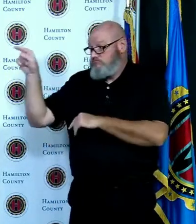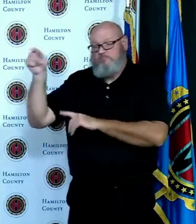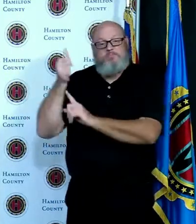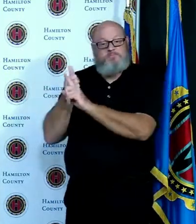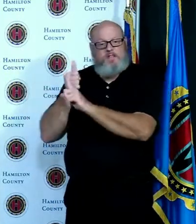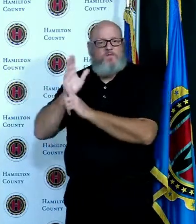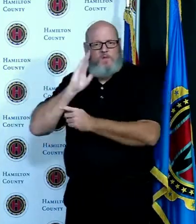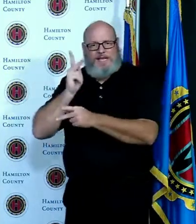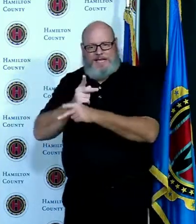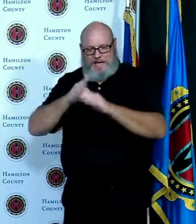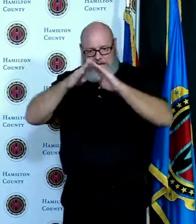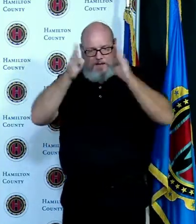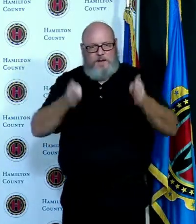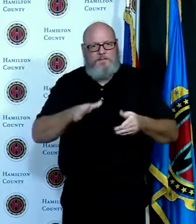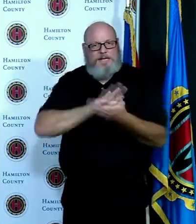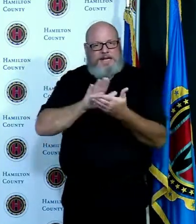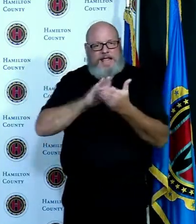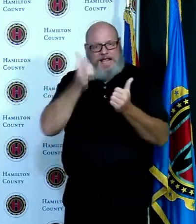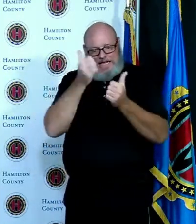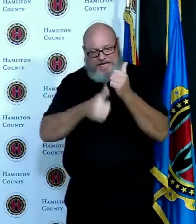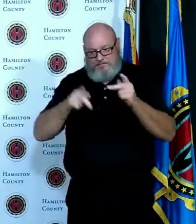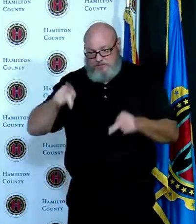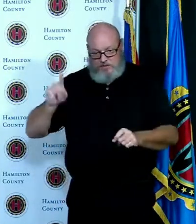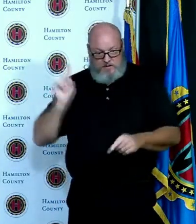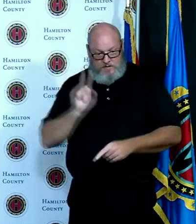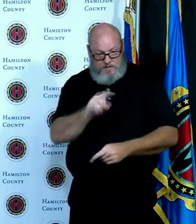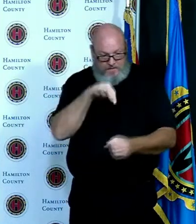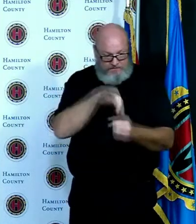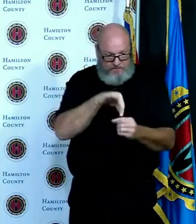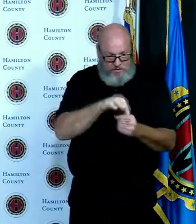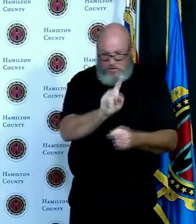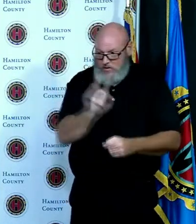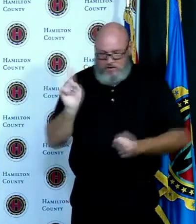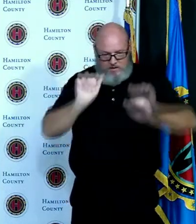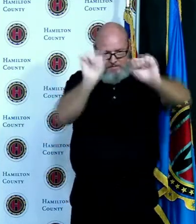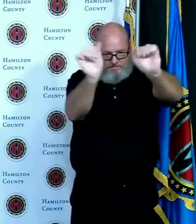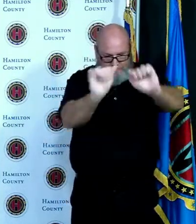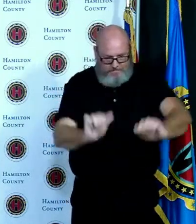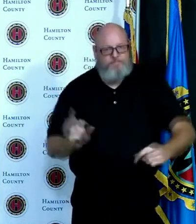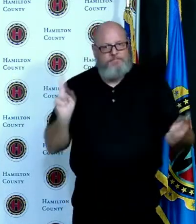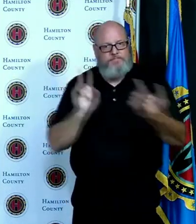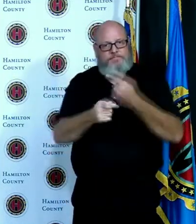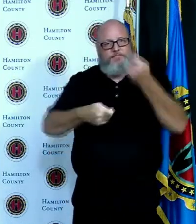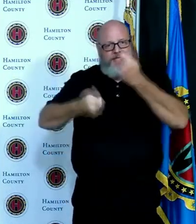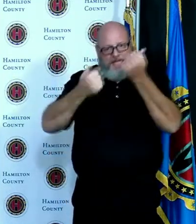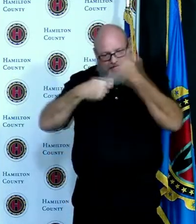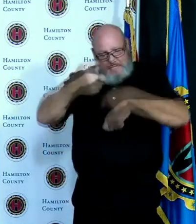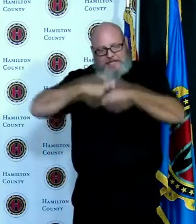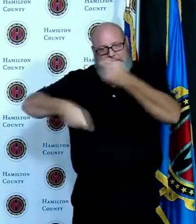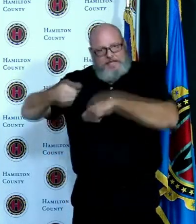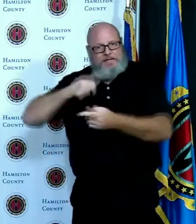each use so we're taking a lot of precautions and we're getting a lot of positive feedback from the